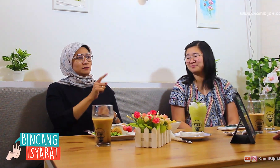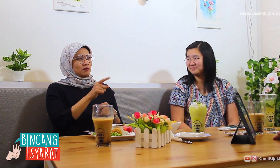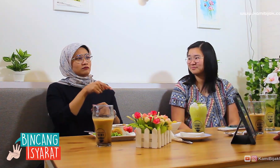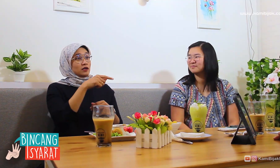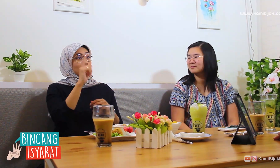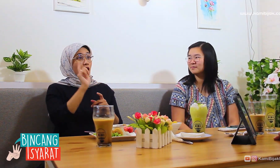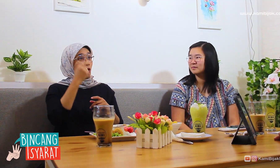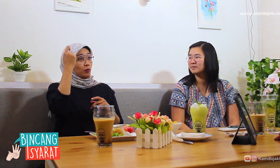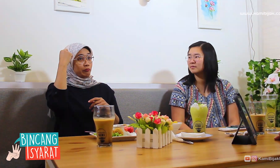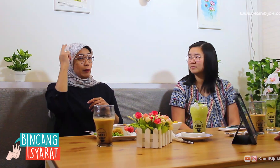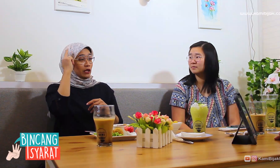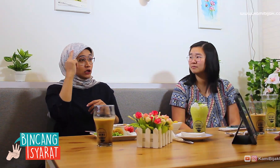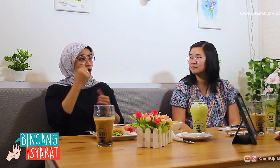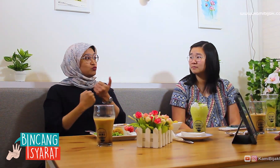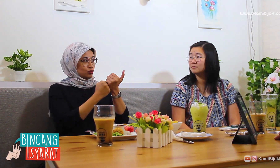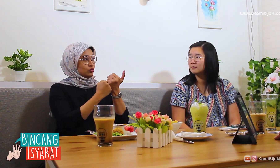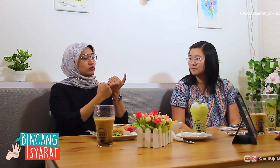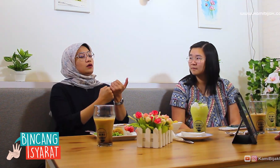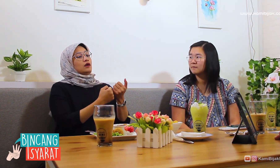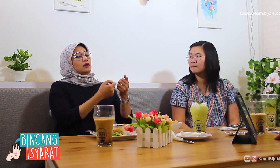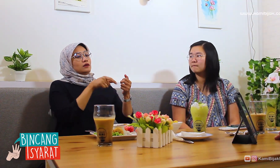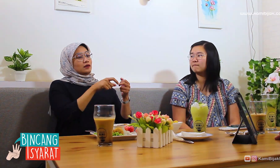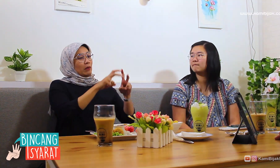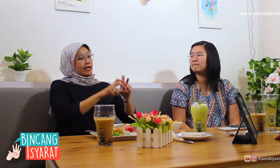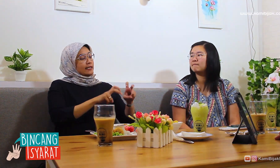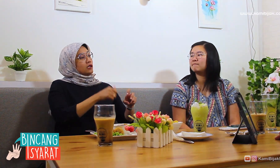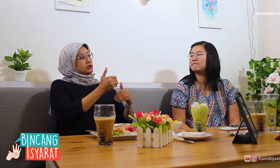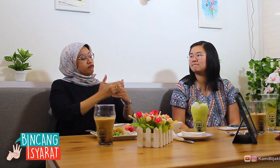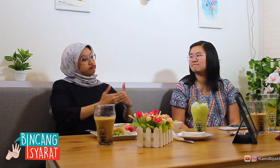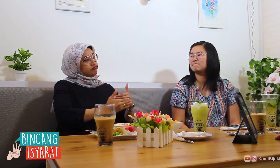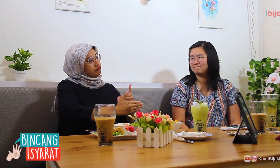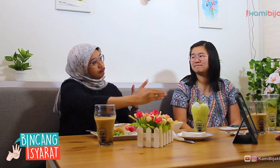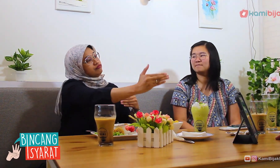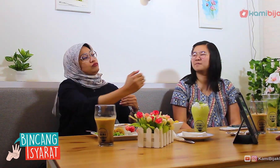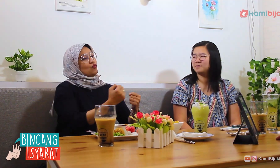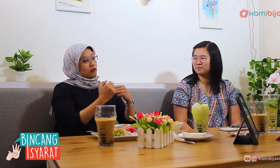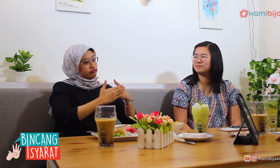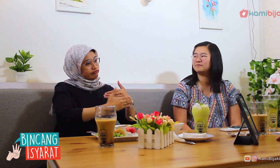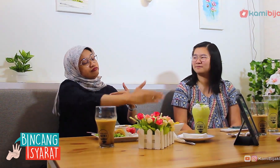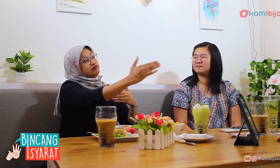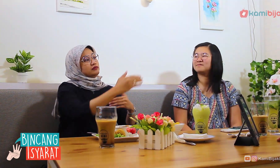If it is funded by the government, I believe in research this can work for a long and strong period